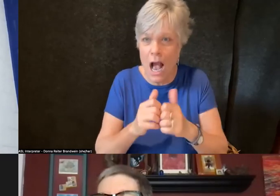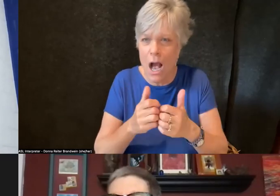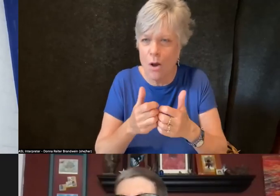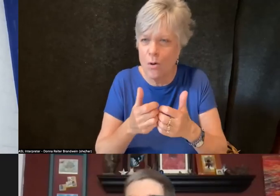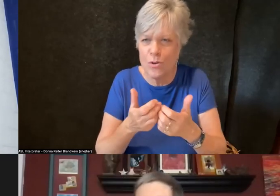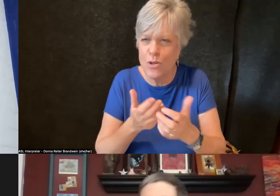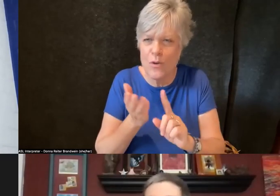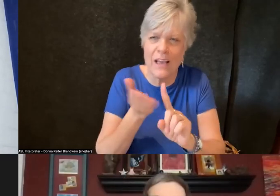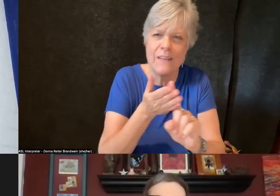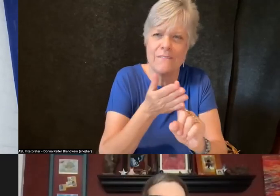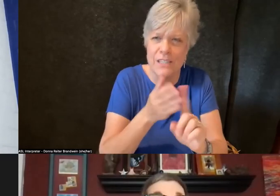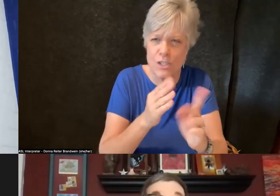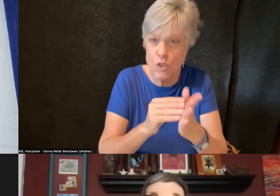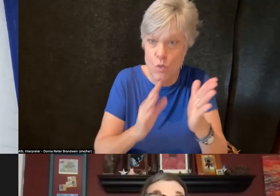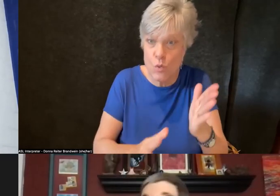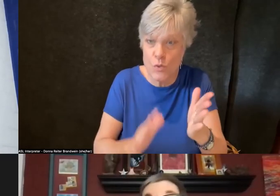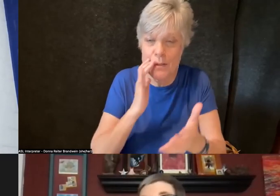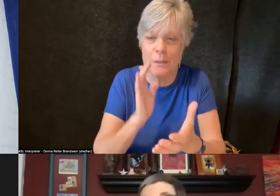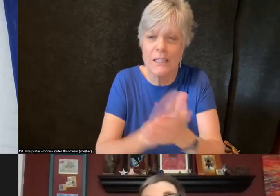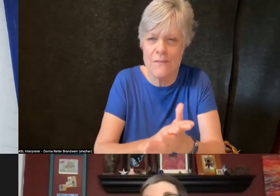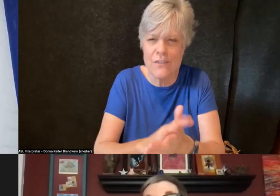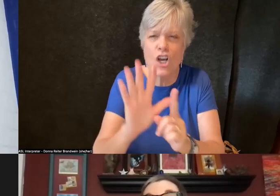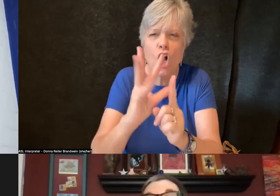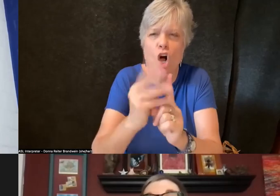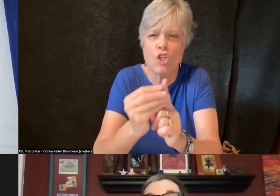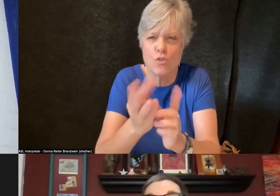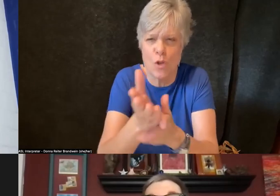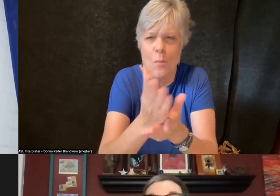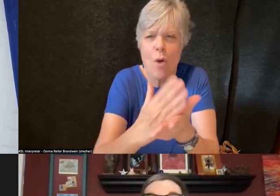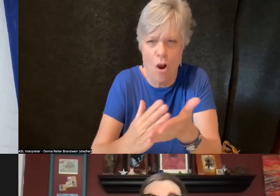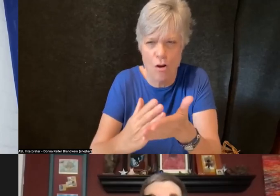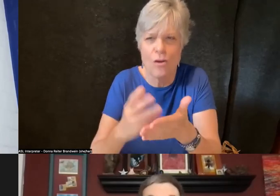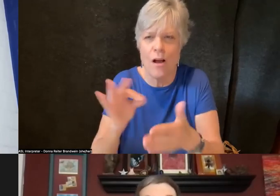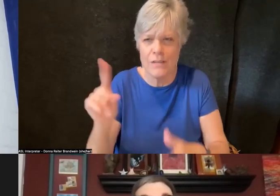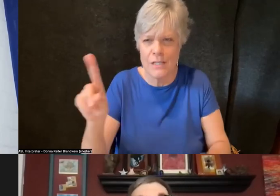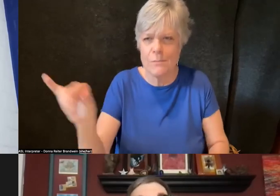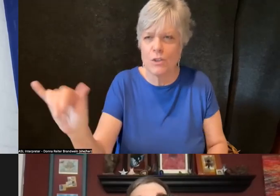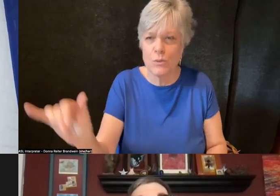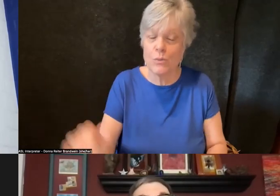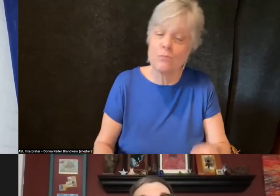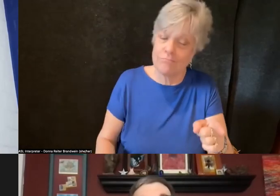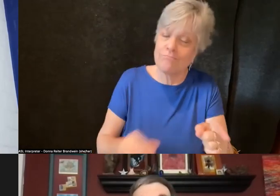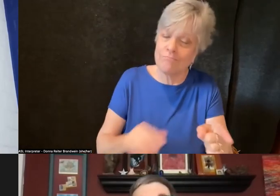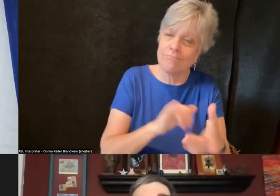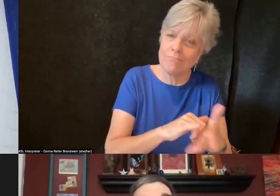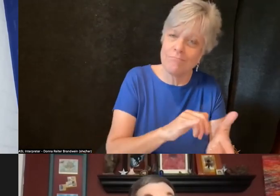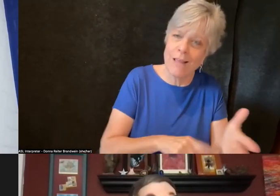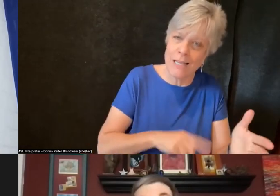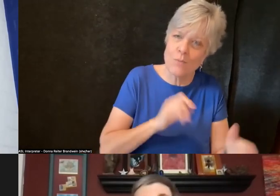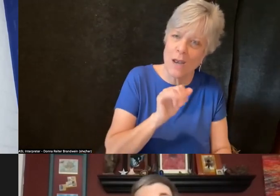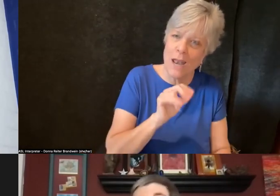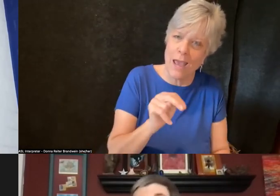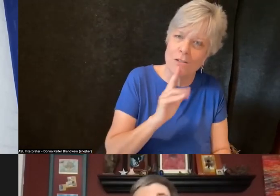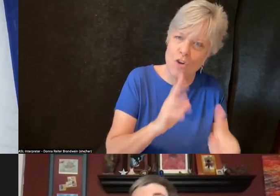of the disability as well?" I think that's part of what Ann is talking about and part of what I'm attempting to respond to. And I think we're going to talk about that